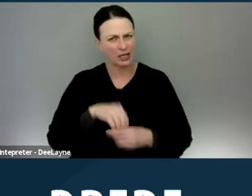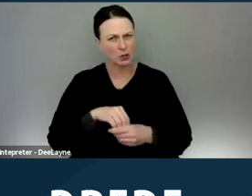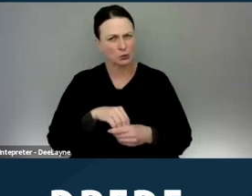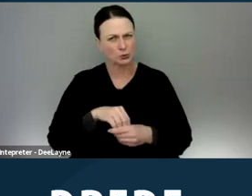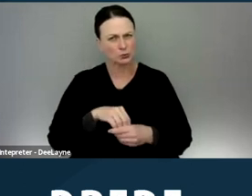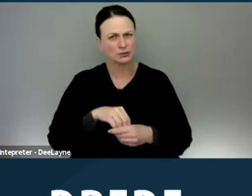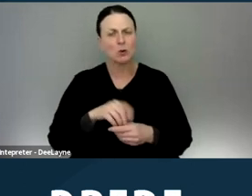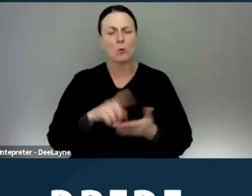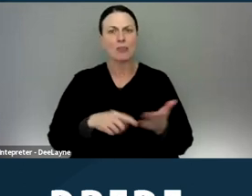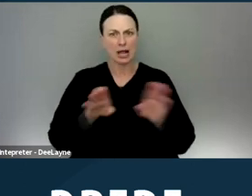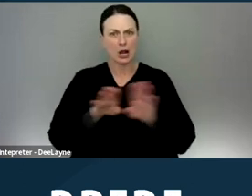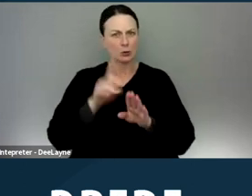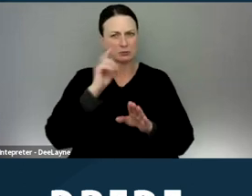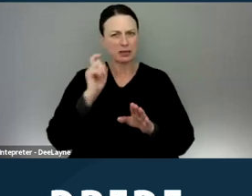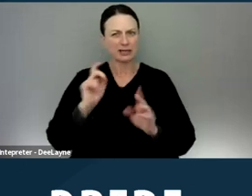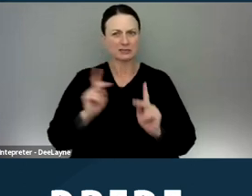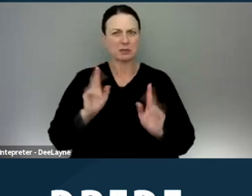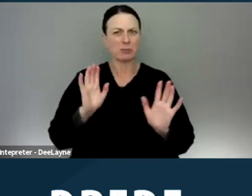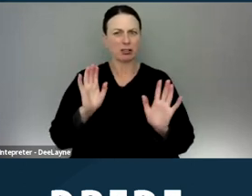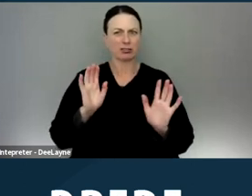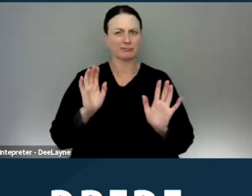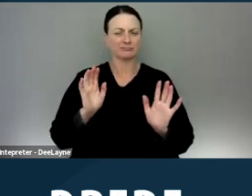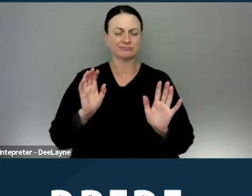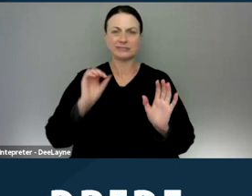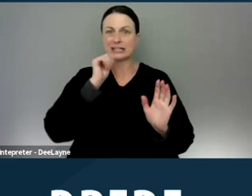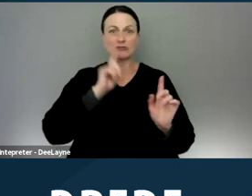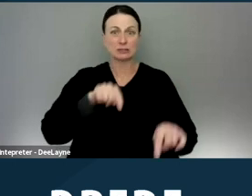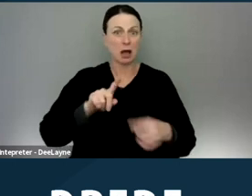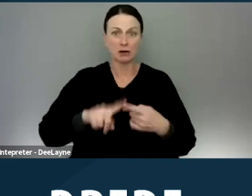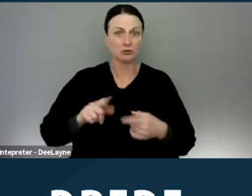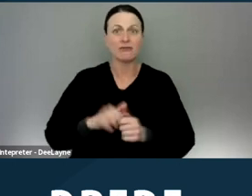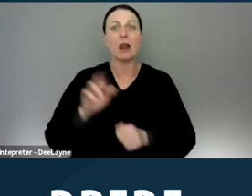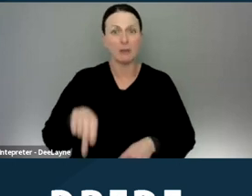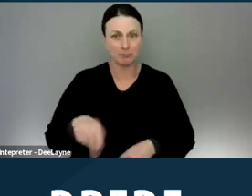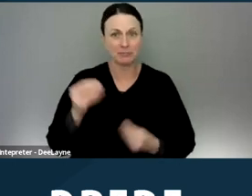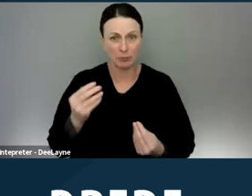that they closed because people didn't respond to follow up kind of communications,